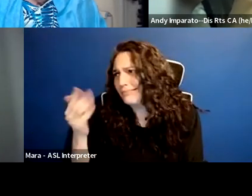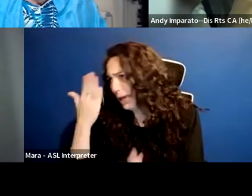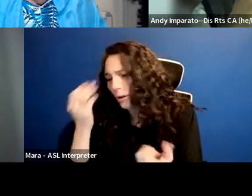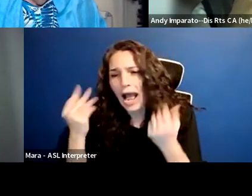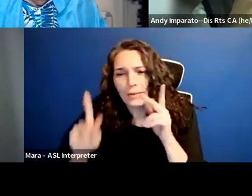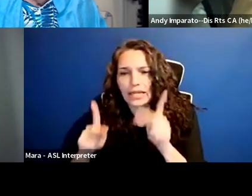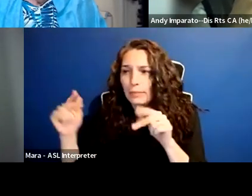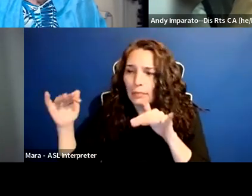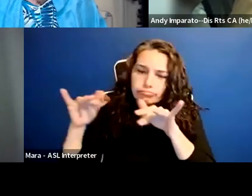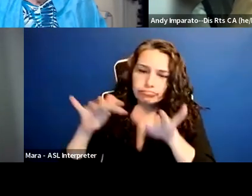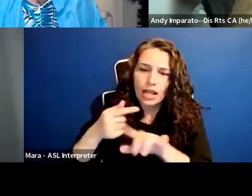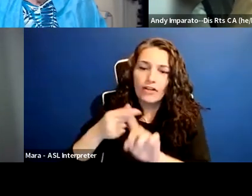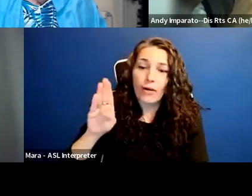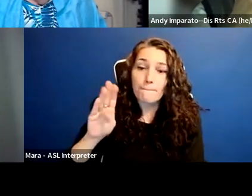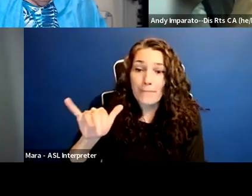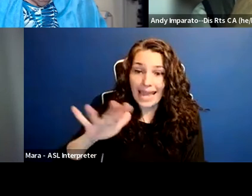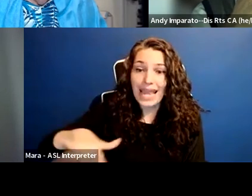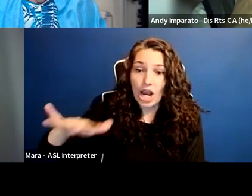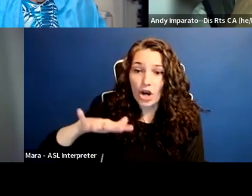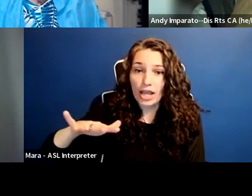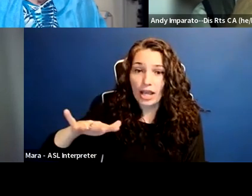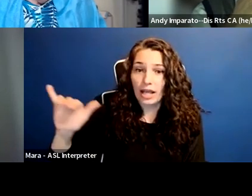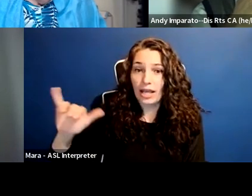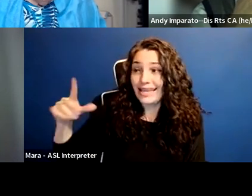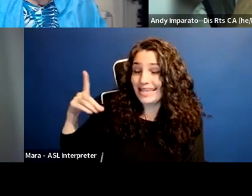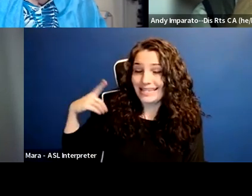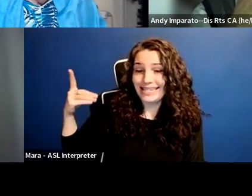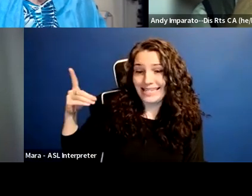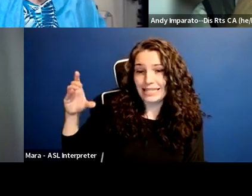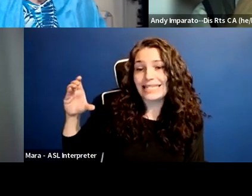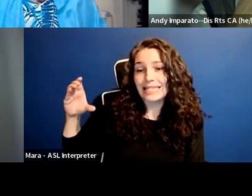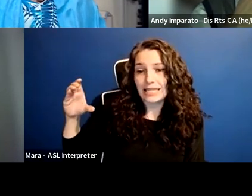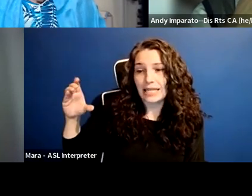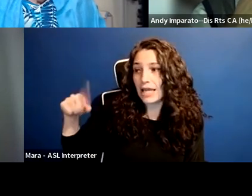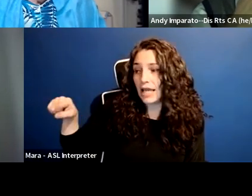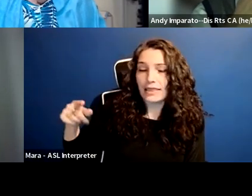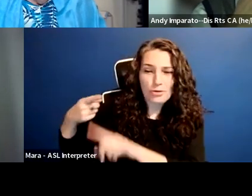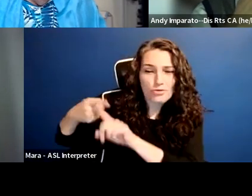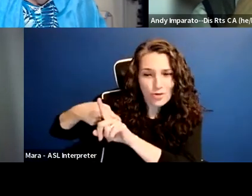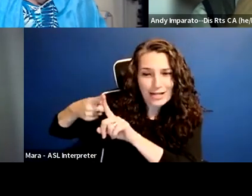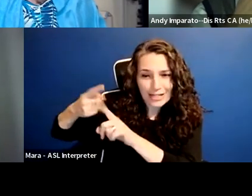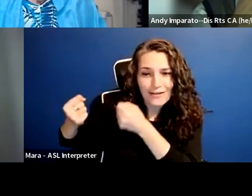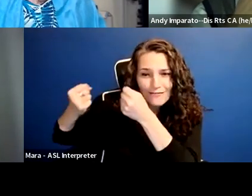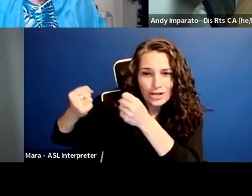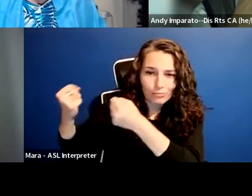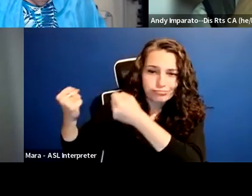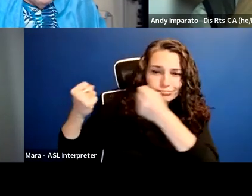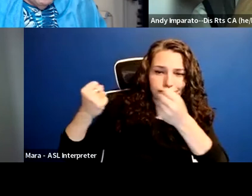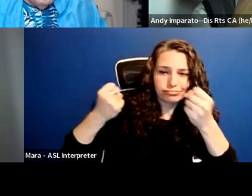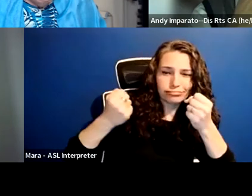the Bay Area in D.C., who rented a vehicle, who had their union members who went everywhere with us,